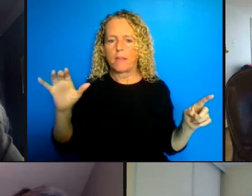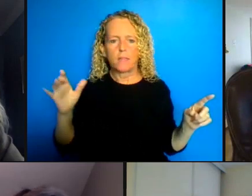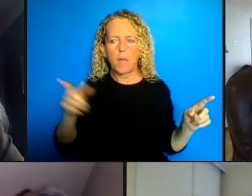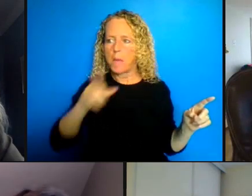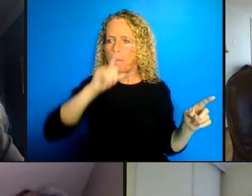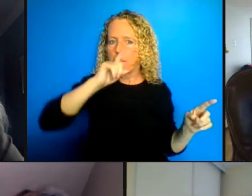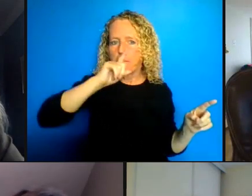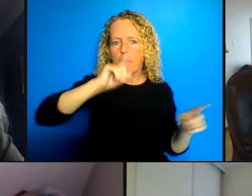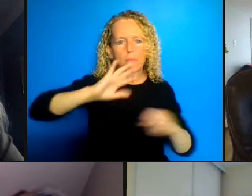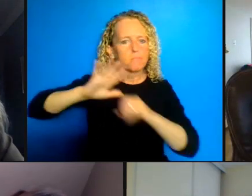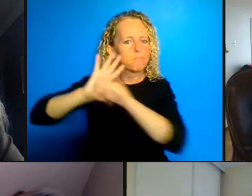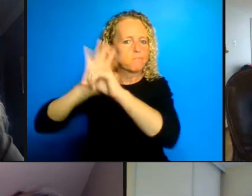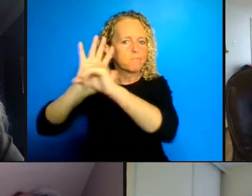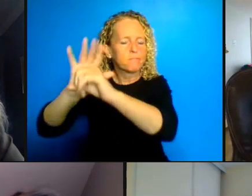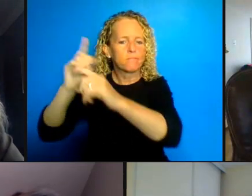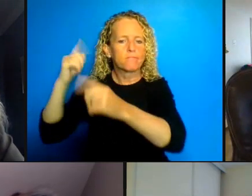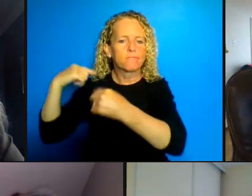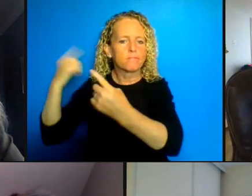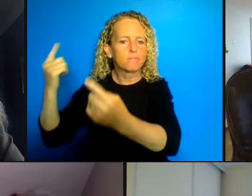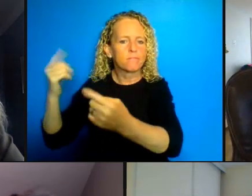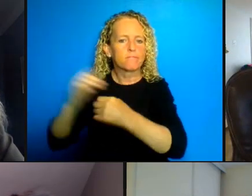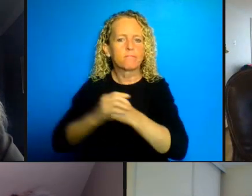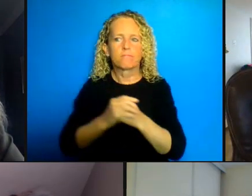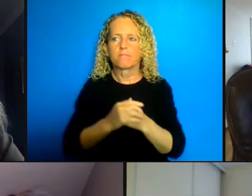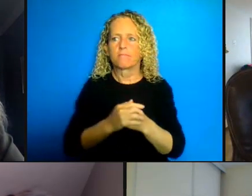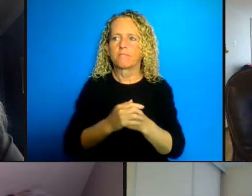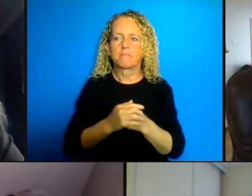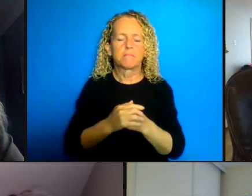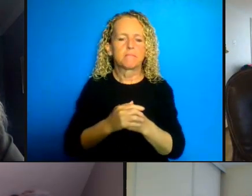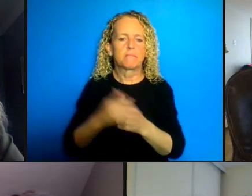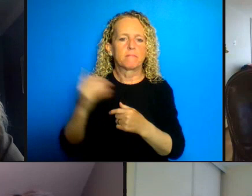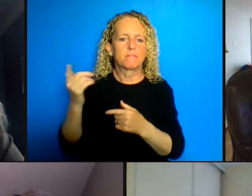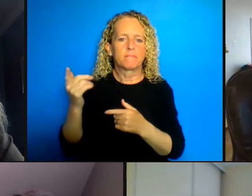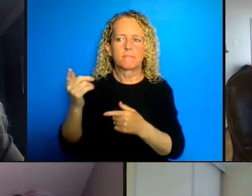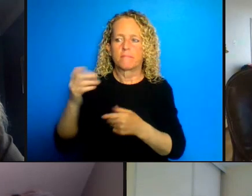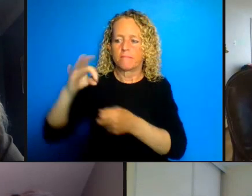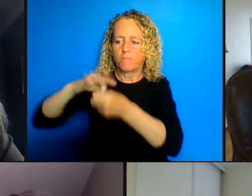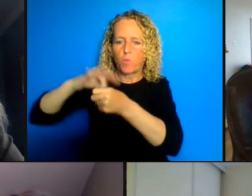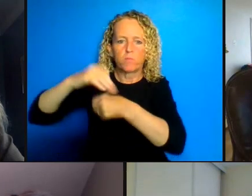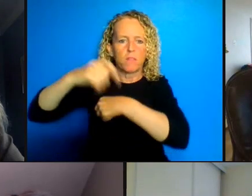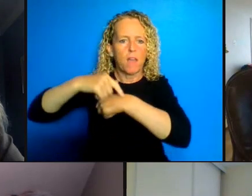on on electoral agenda, it's not something that people turn their minds